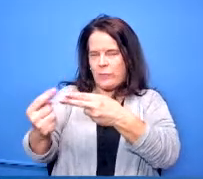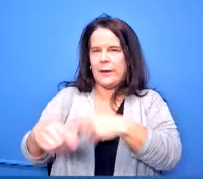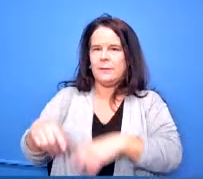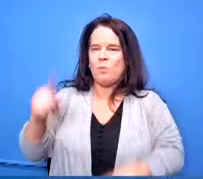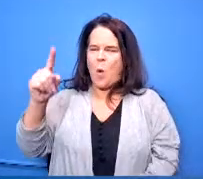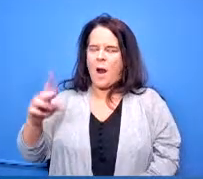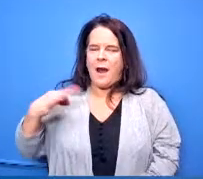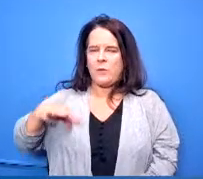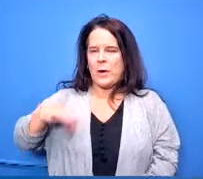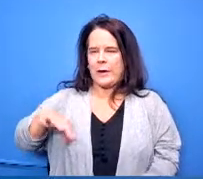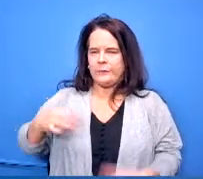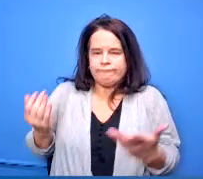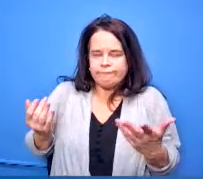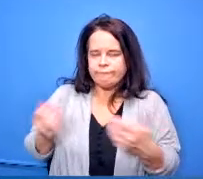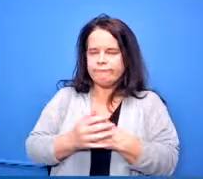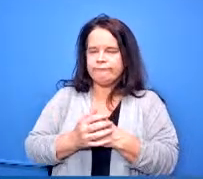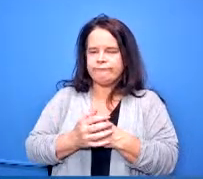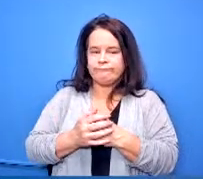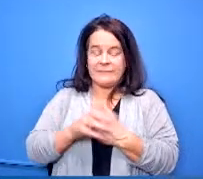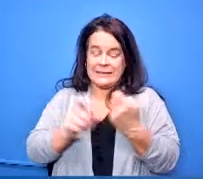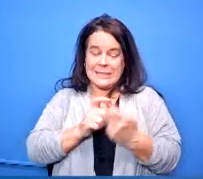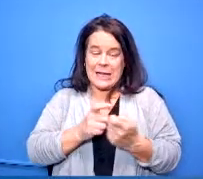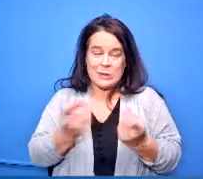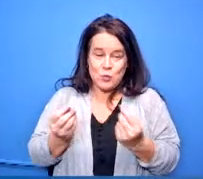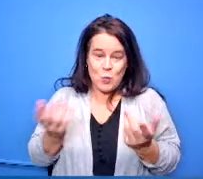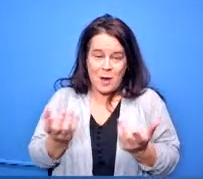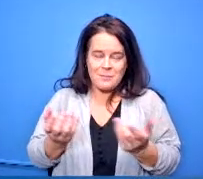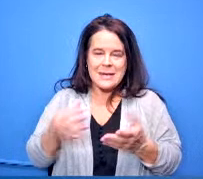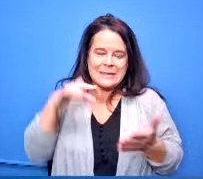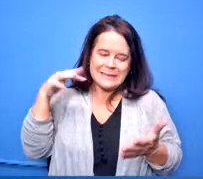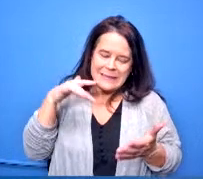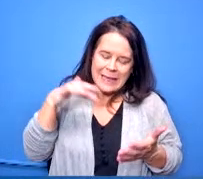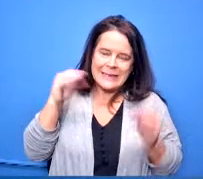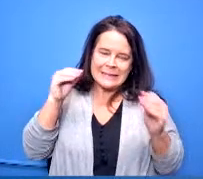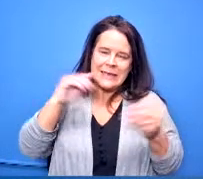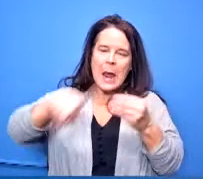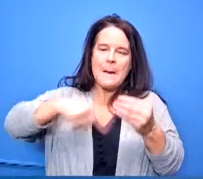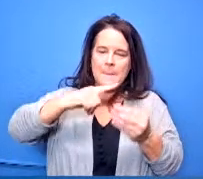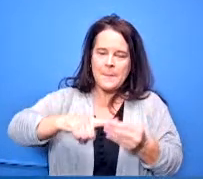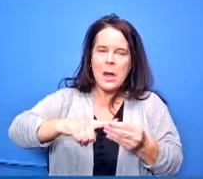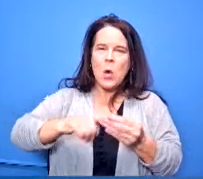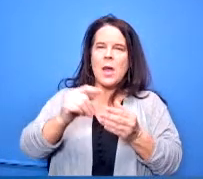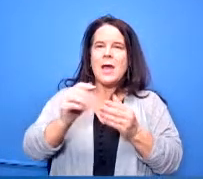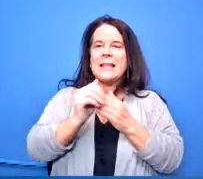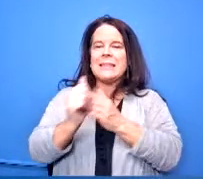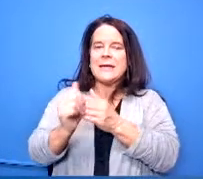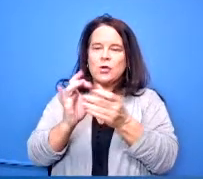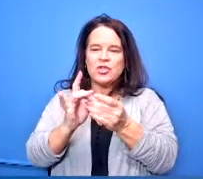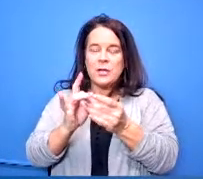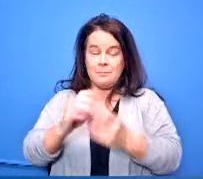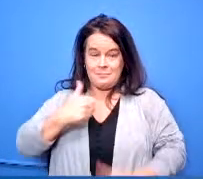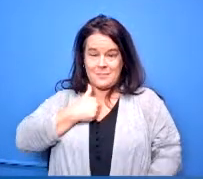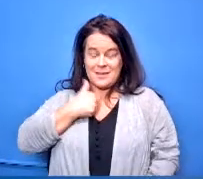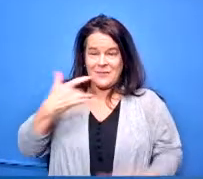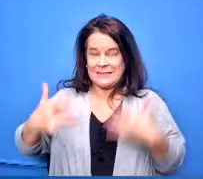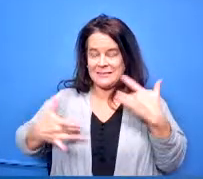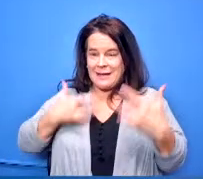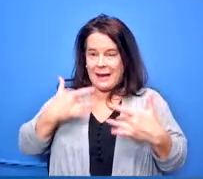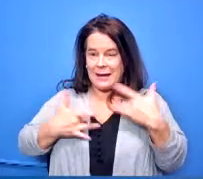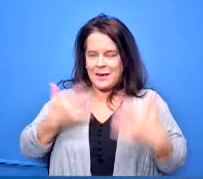that studies leadership i'm really excited about this course because this course will be for kids